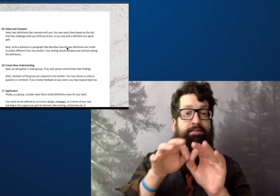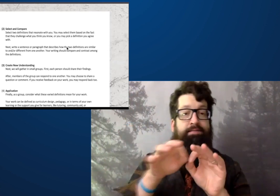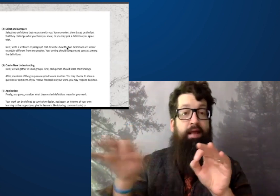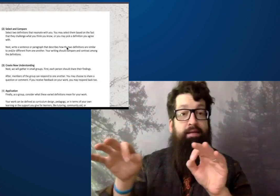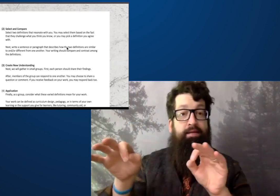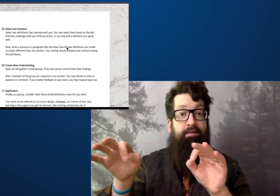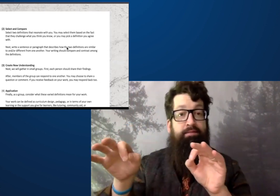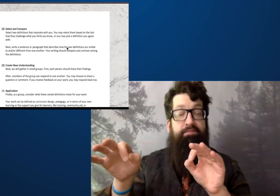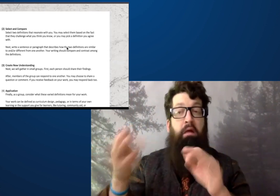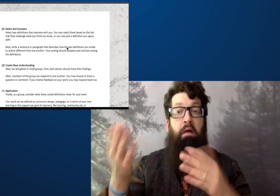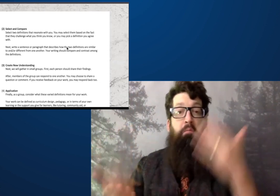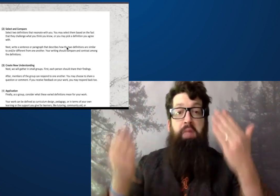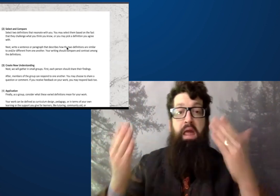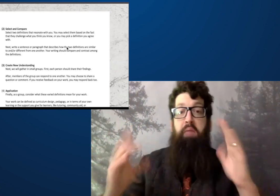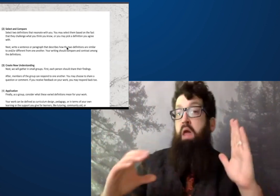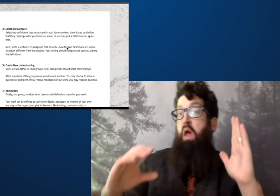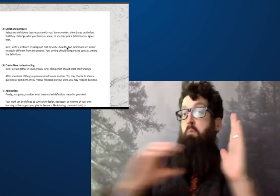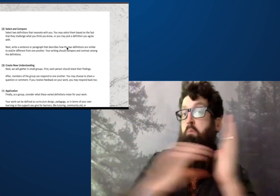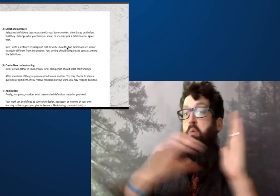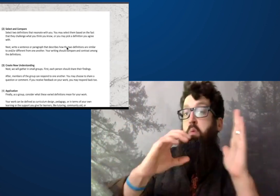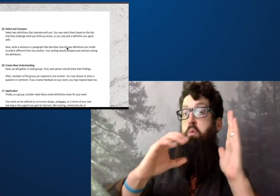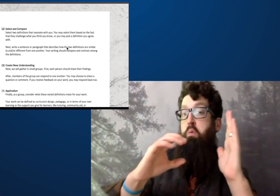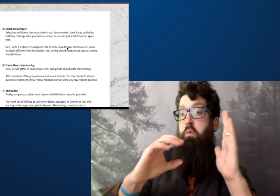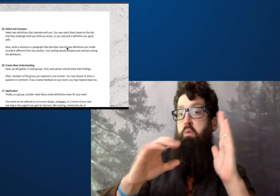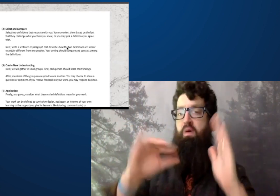And then I'd like you to write short.